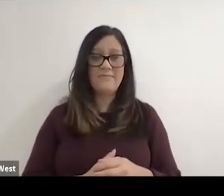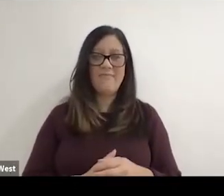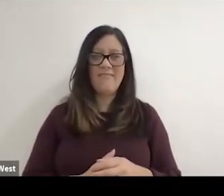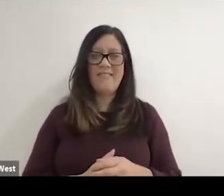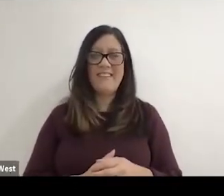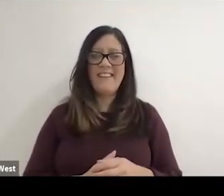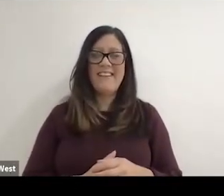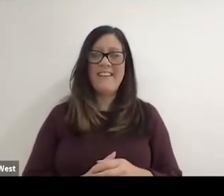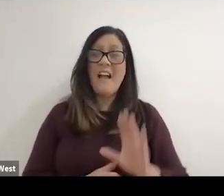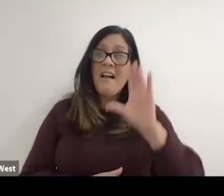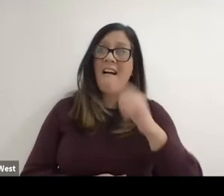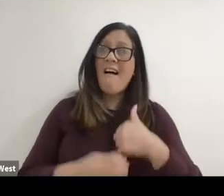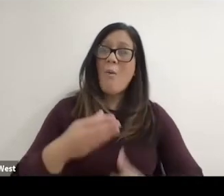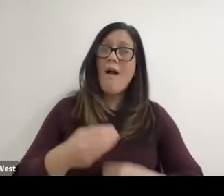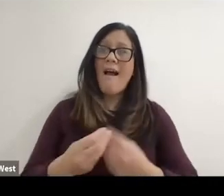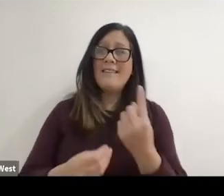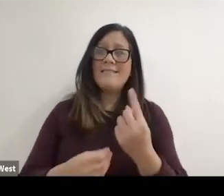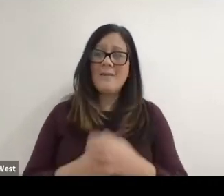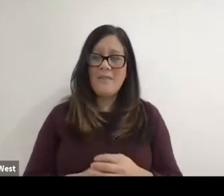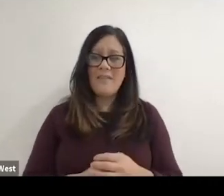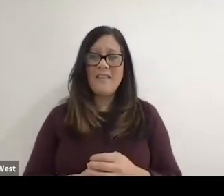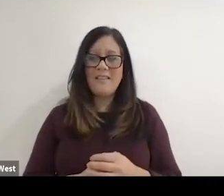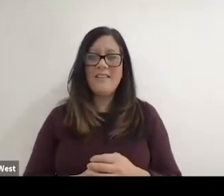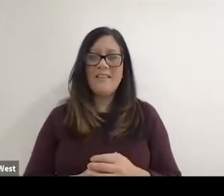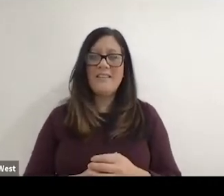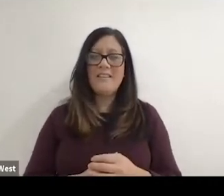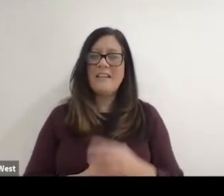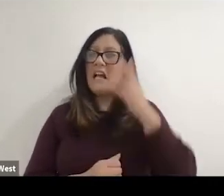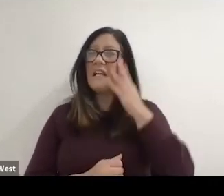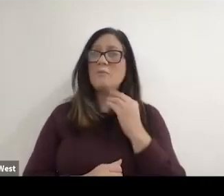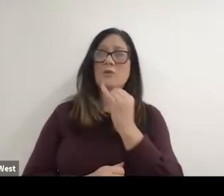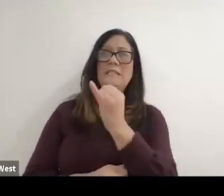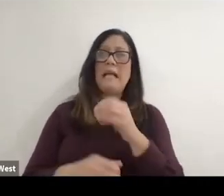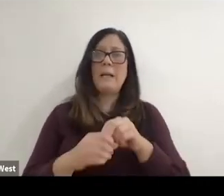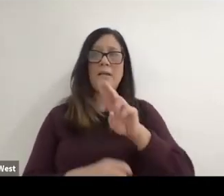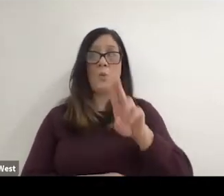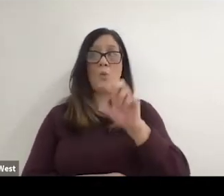can I just I just wanted to add something right? You know we had a bit of the same thing